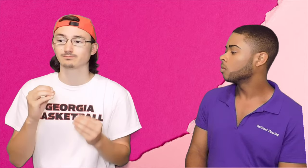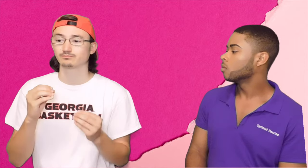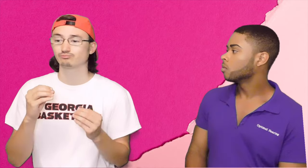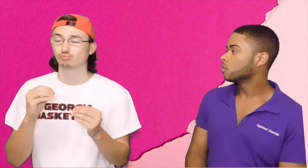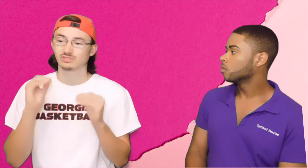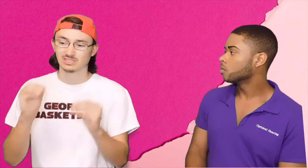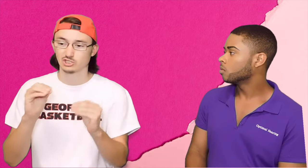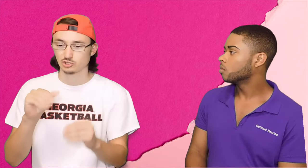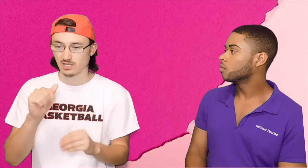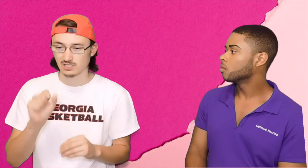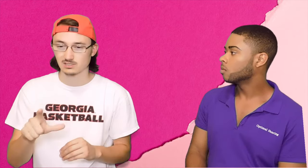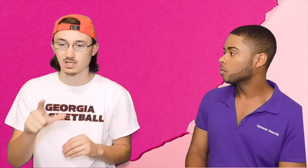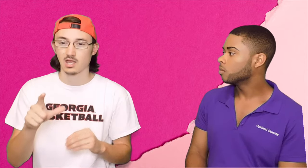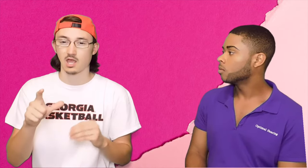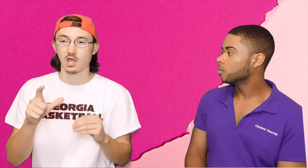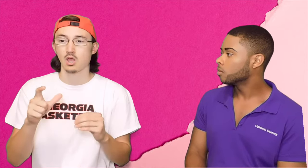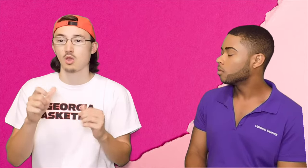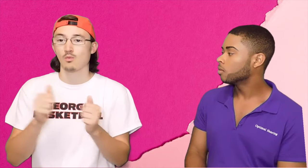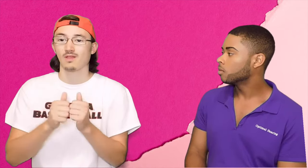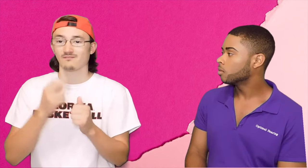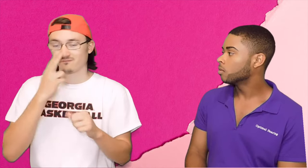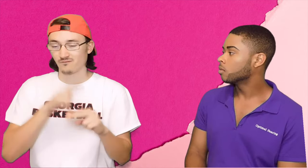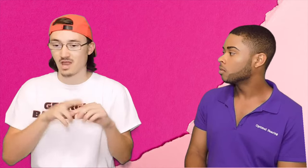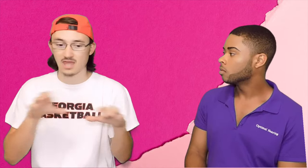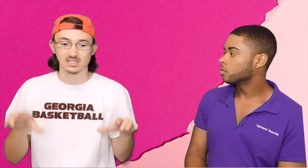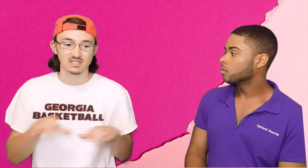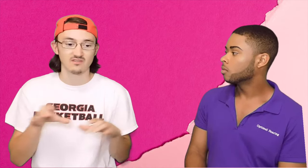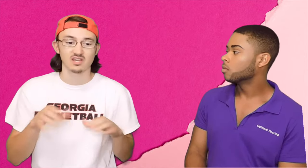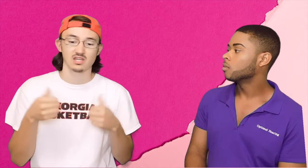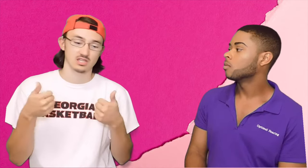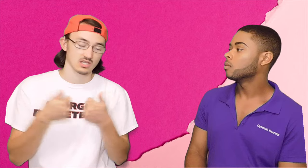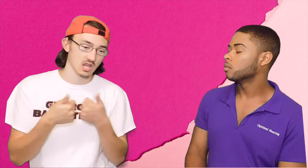Where we teach ASL with fun activities, games